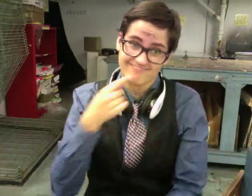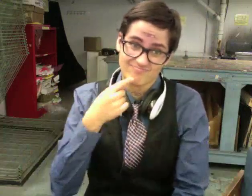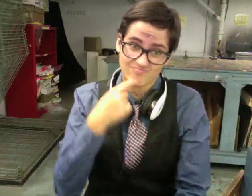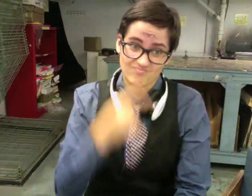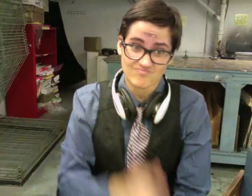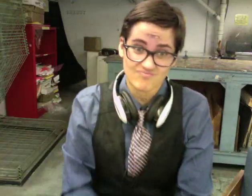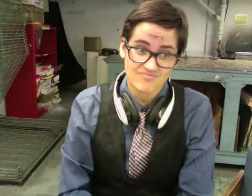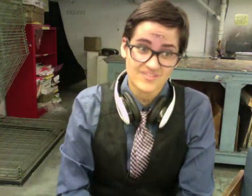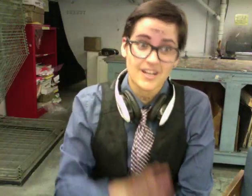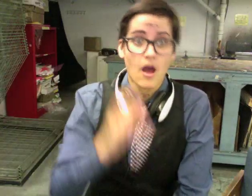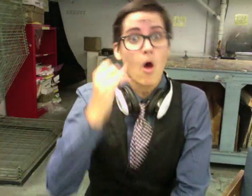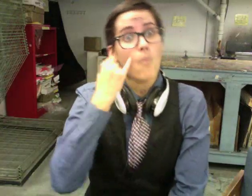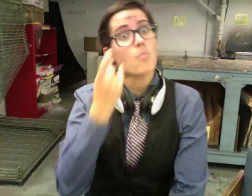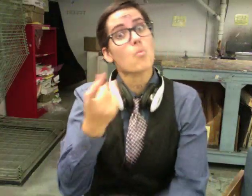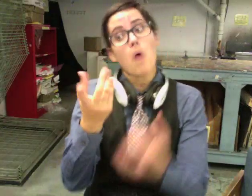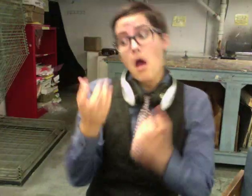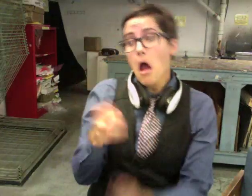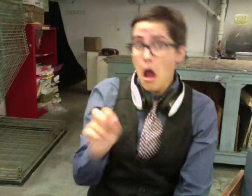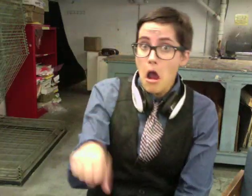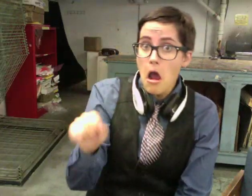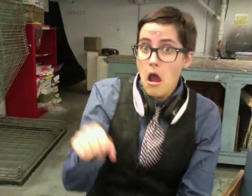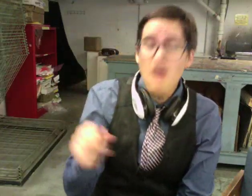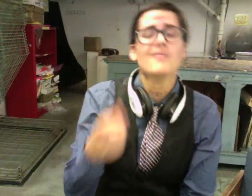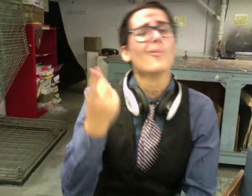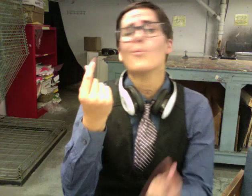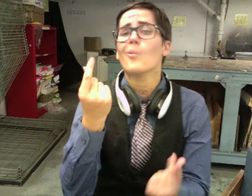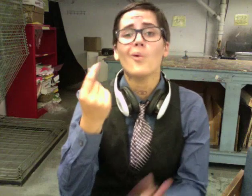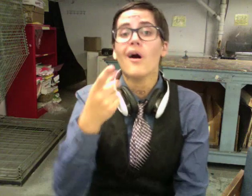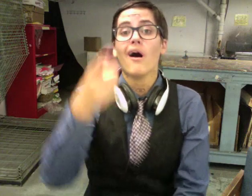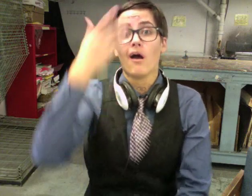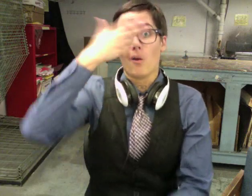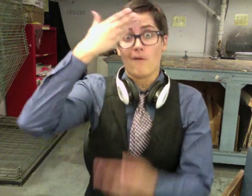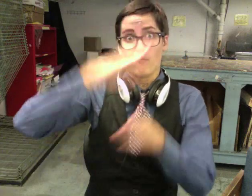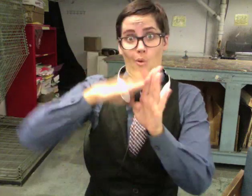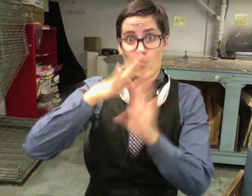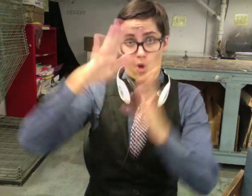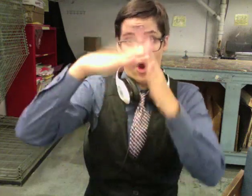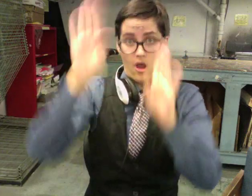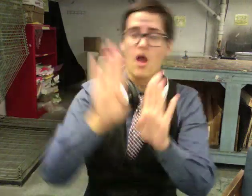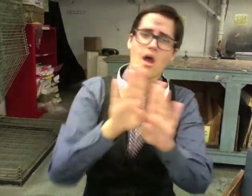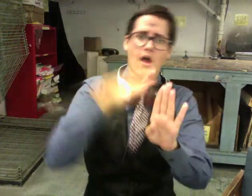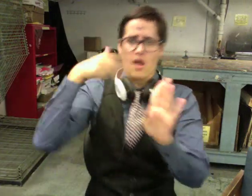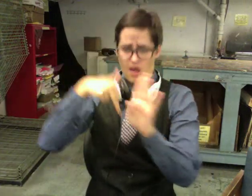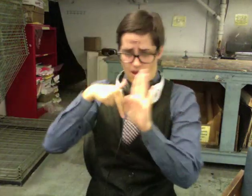"NRA!" to order one. And they'll give you these.